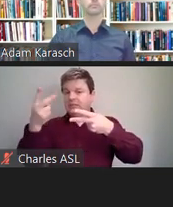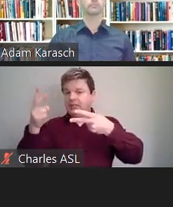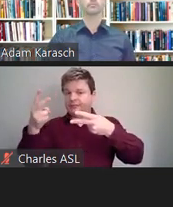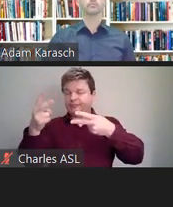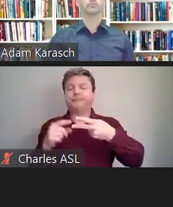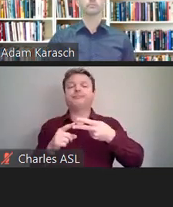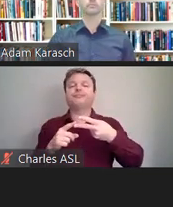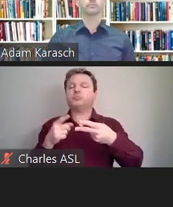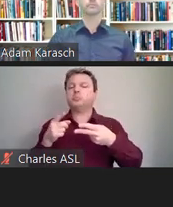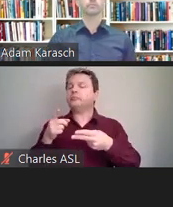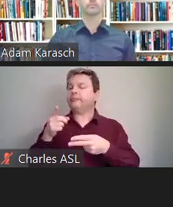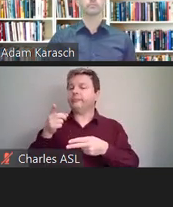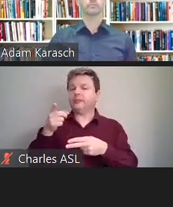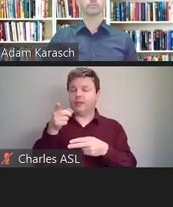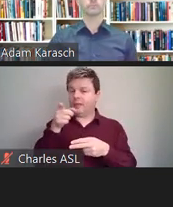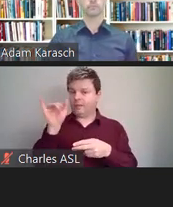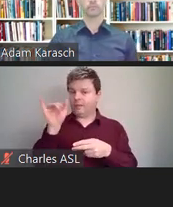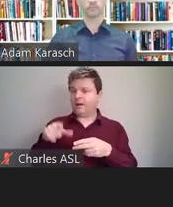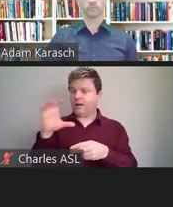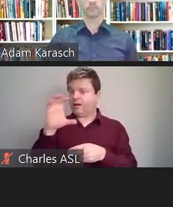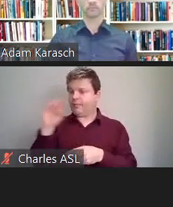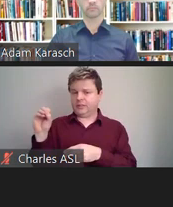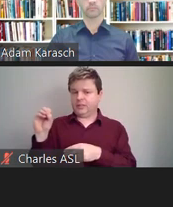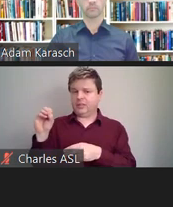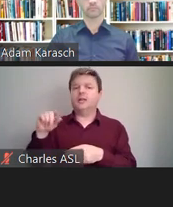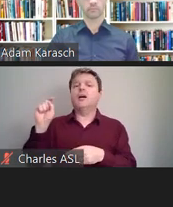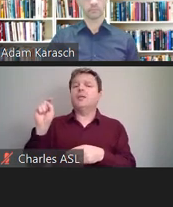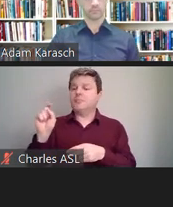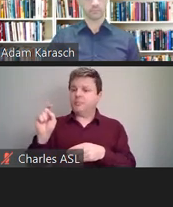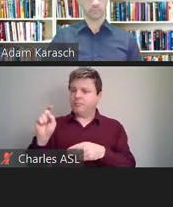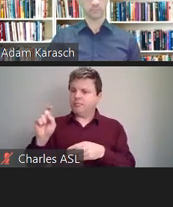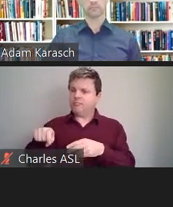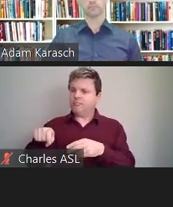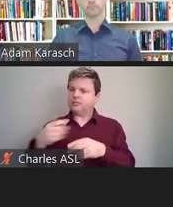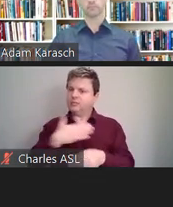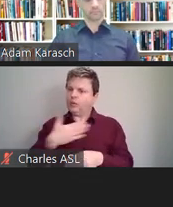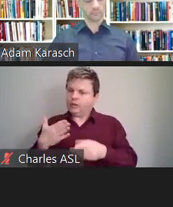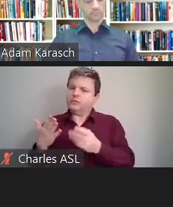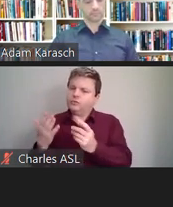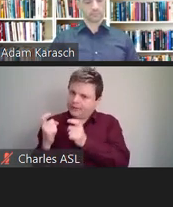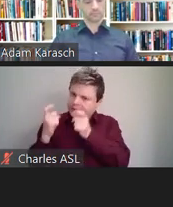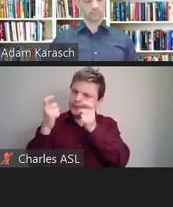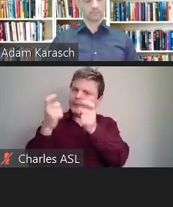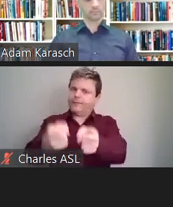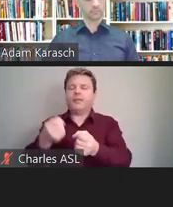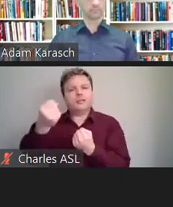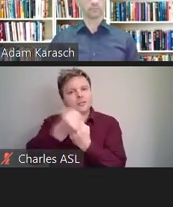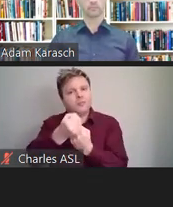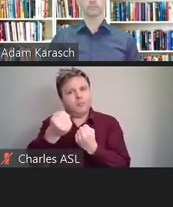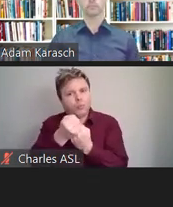must actually provide the accommodation unless it's an undue hardship or safety threat.